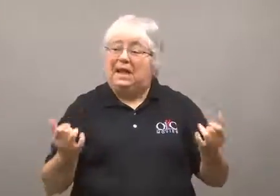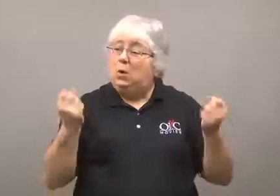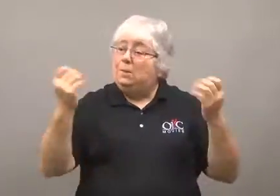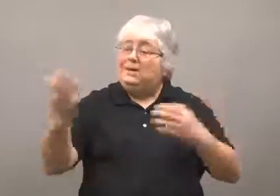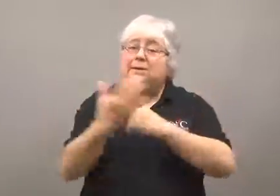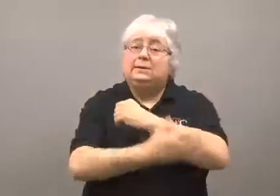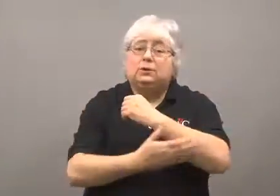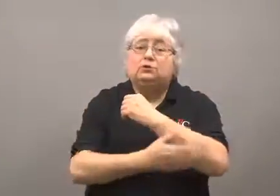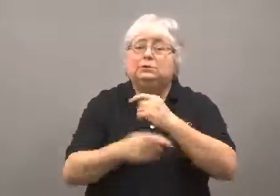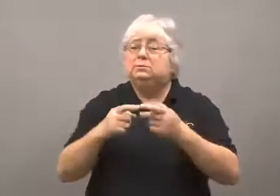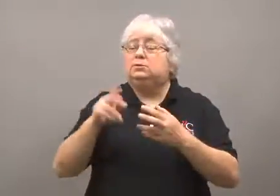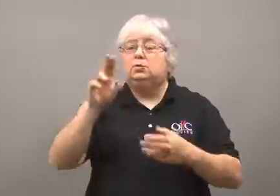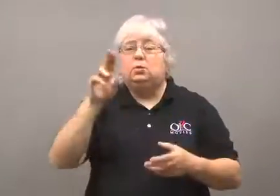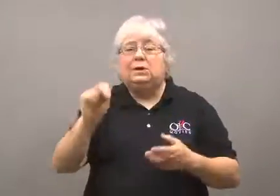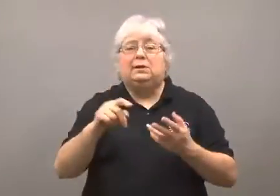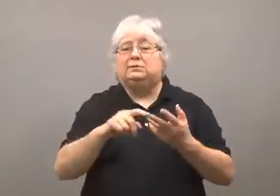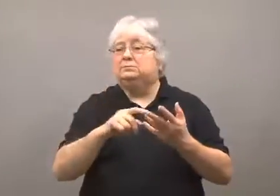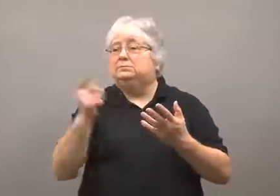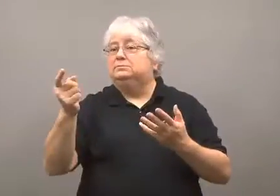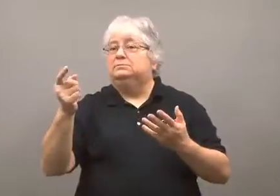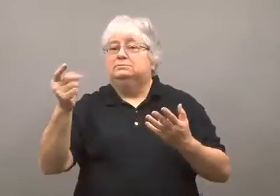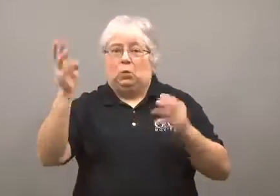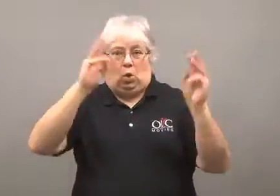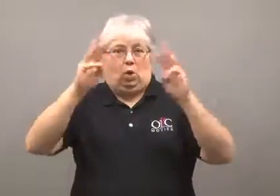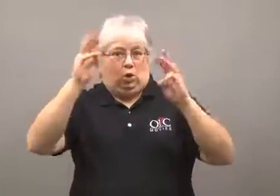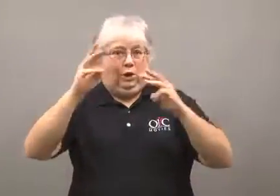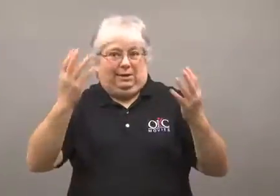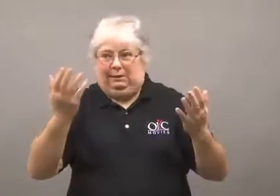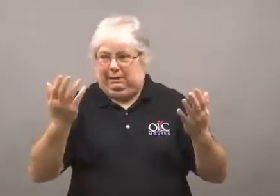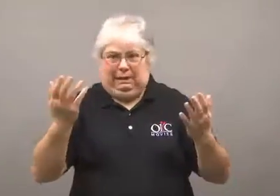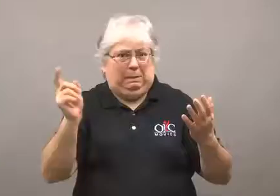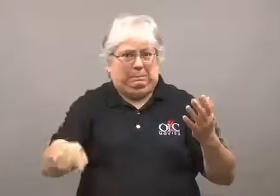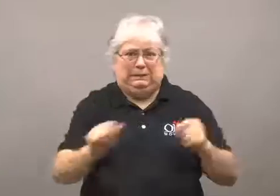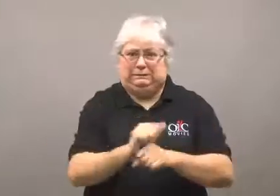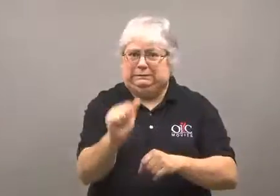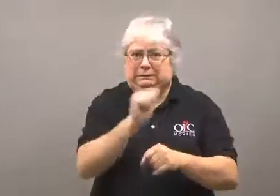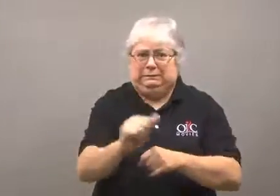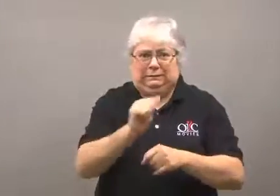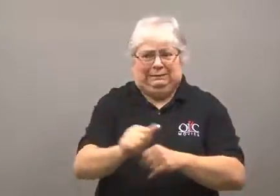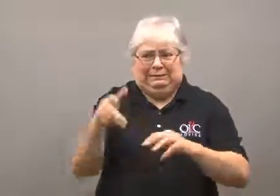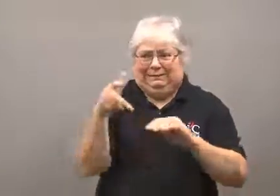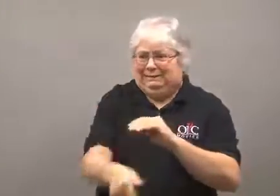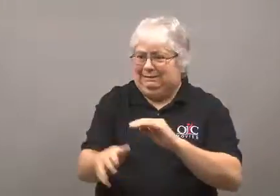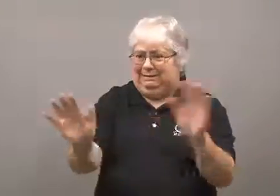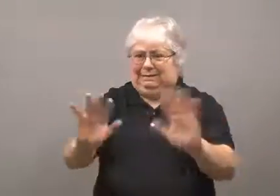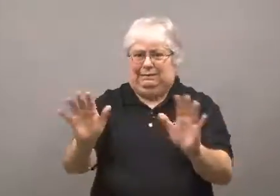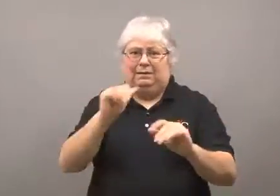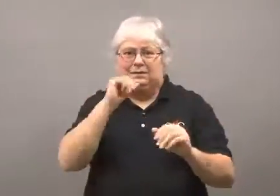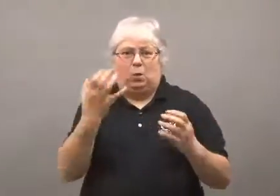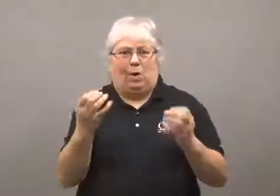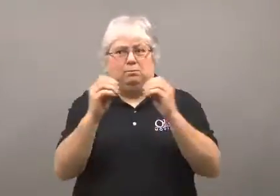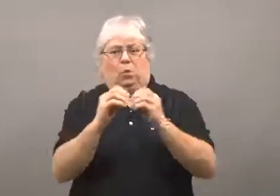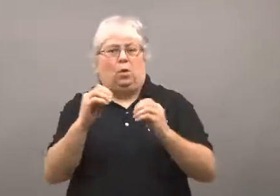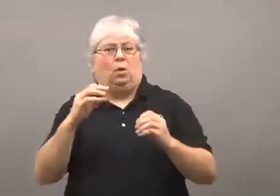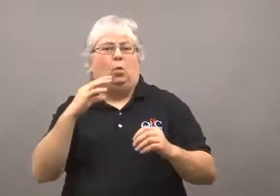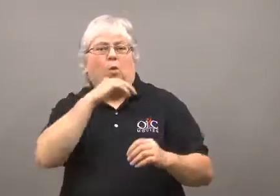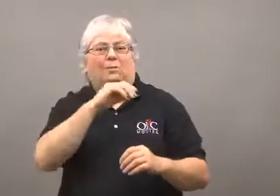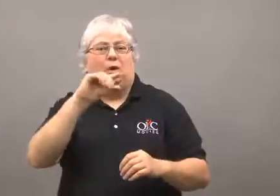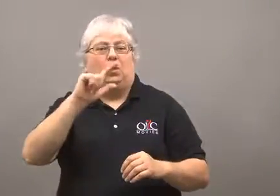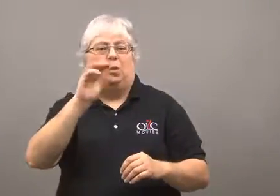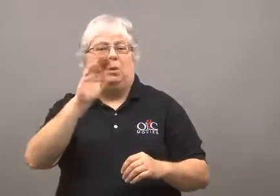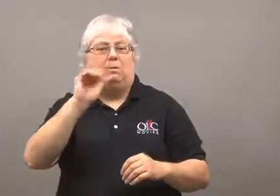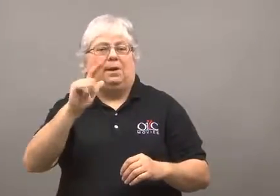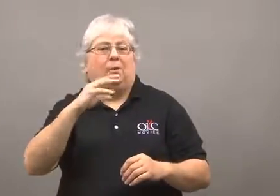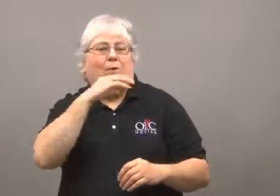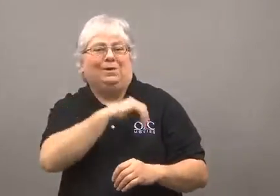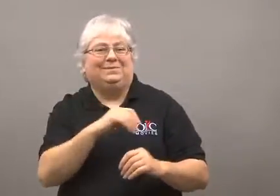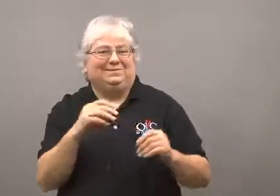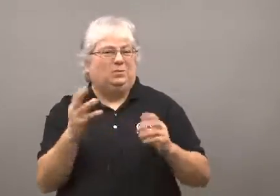Many countries and the United Nations are worried